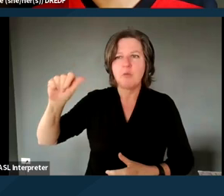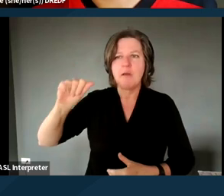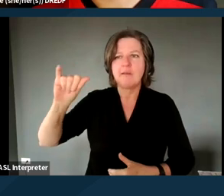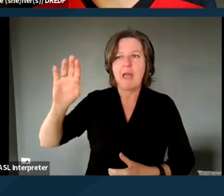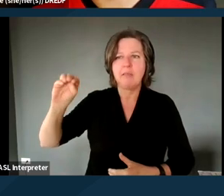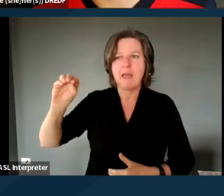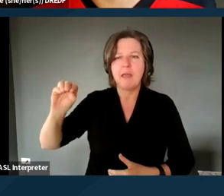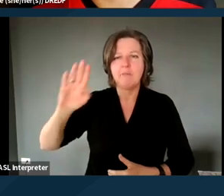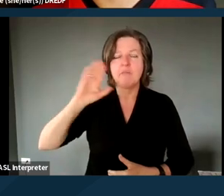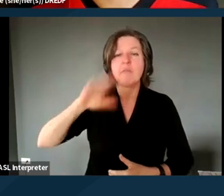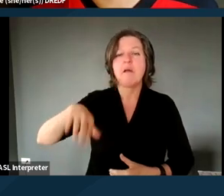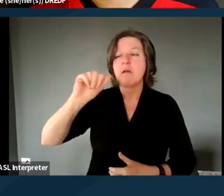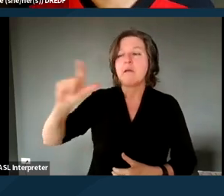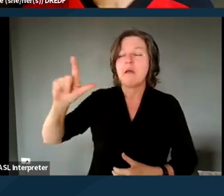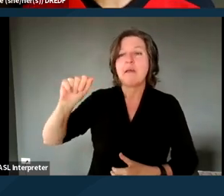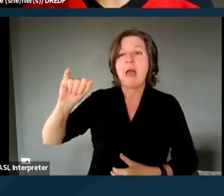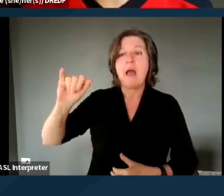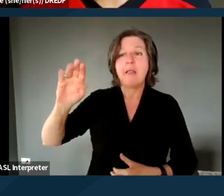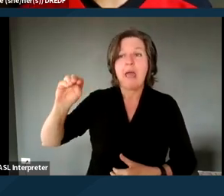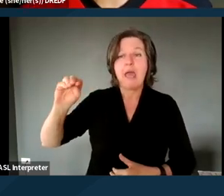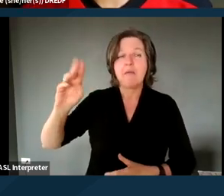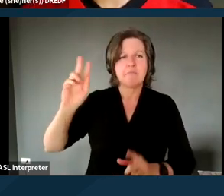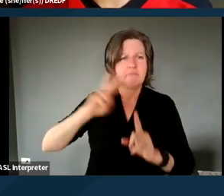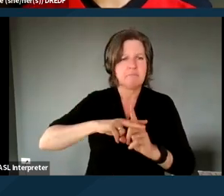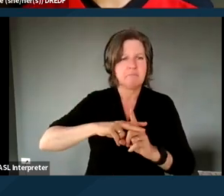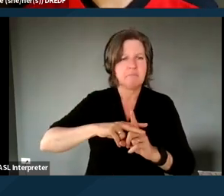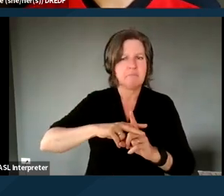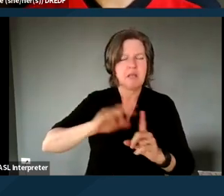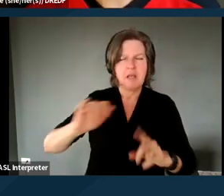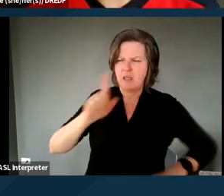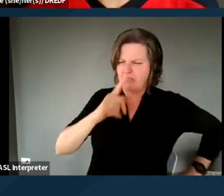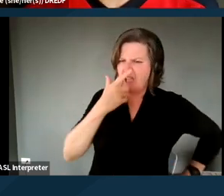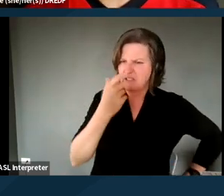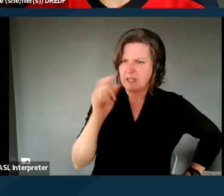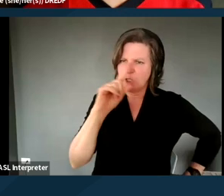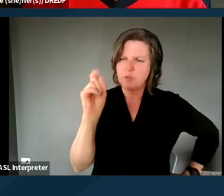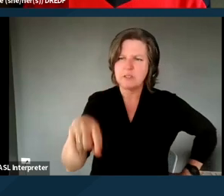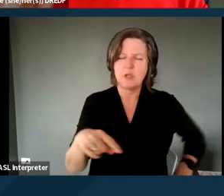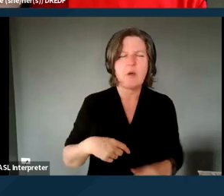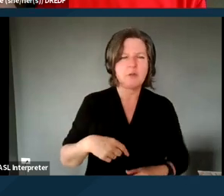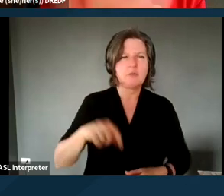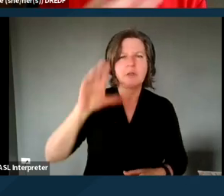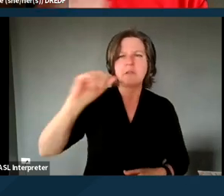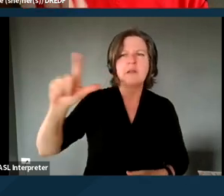You know, CalAIM applies... That's a really, really interesting question. CalAIM applies is intended to sort of